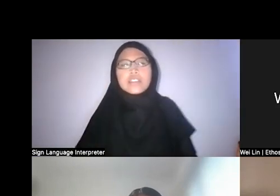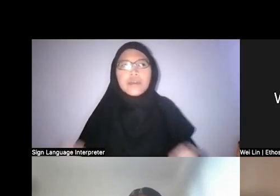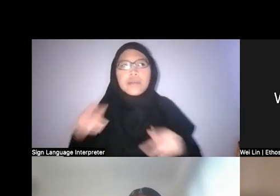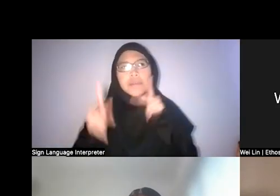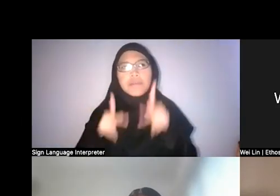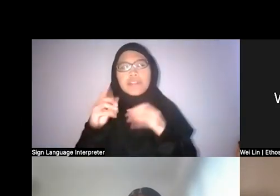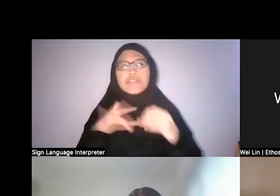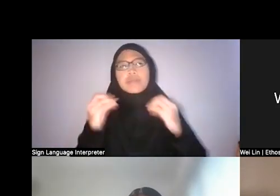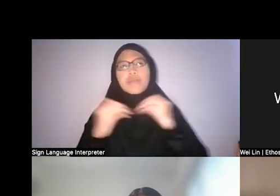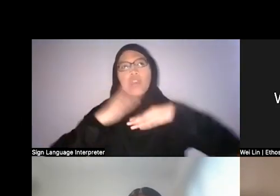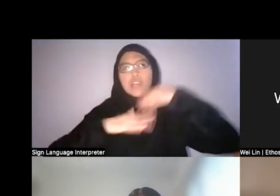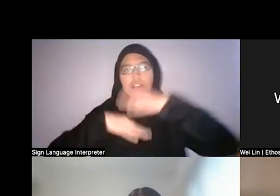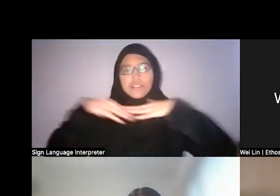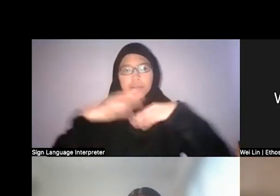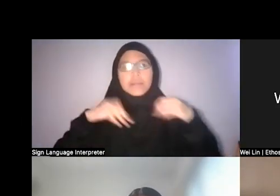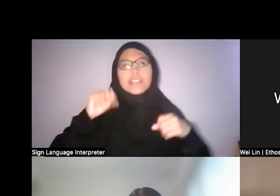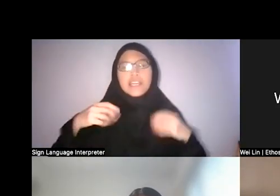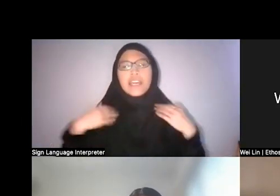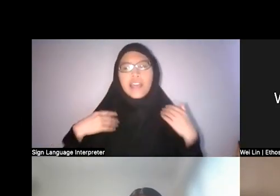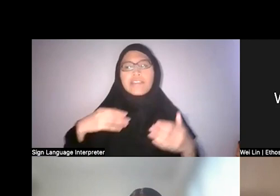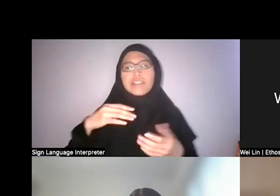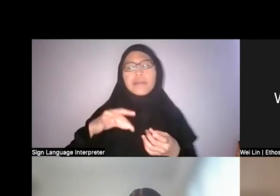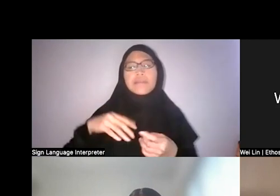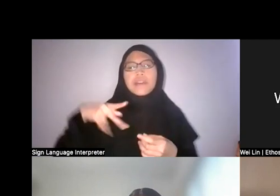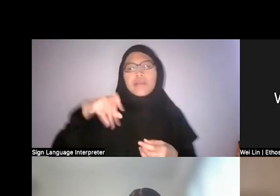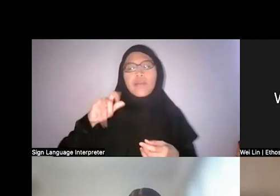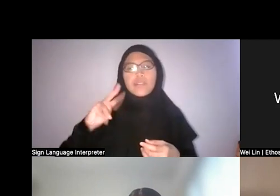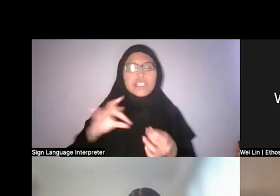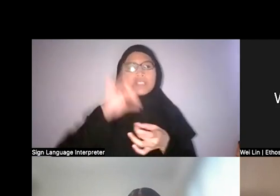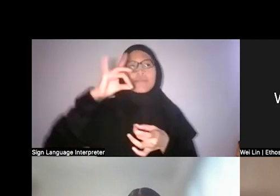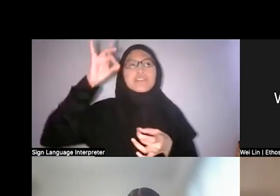even though yes, there were potent spiritual entities that you had to look out for.